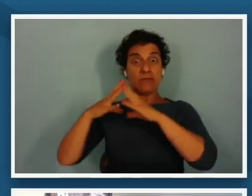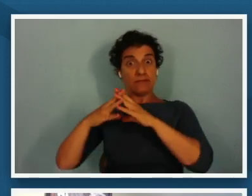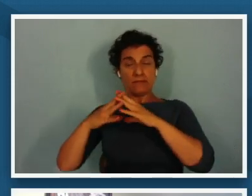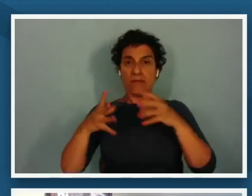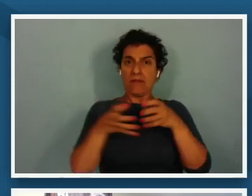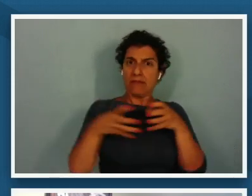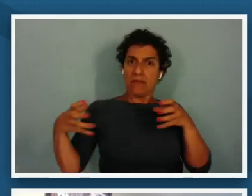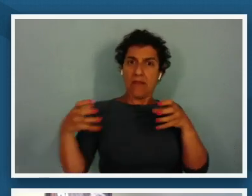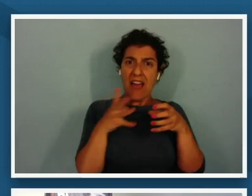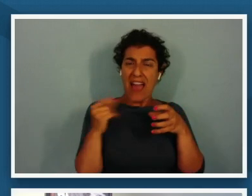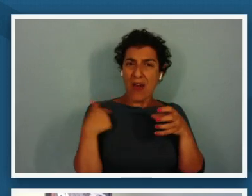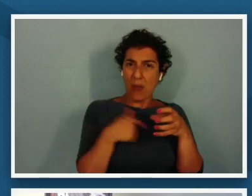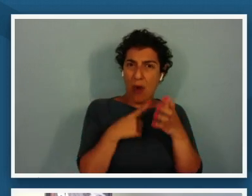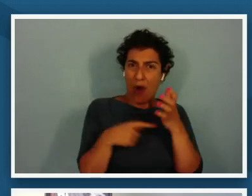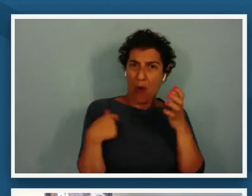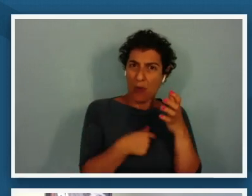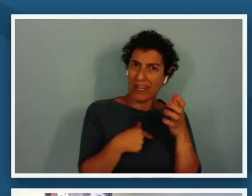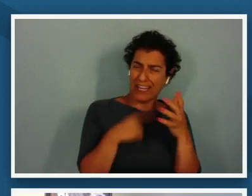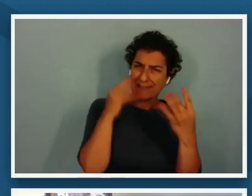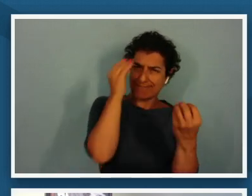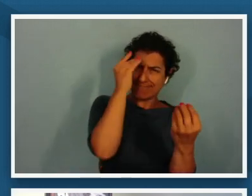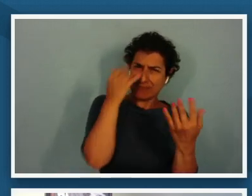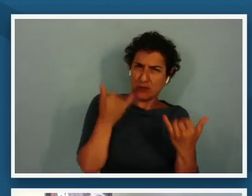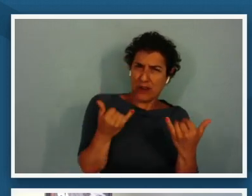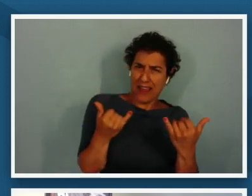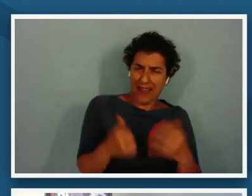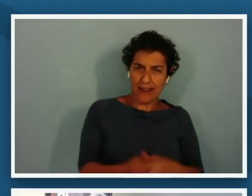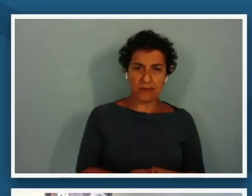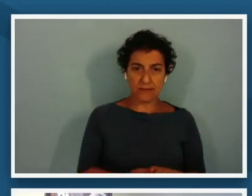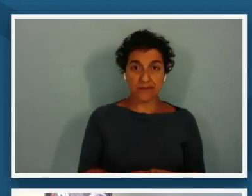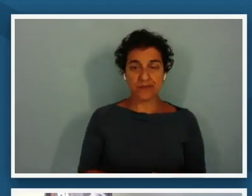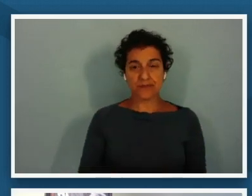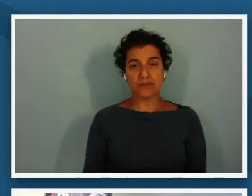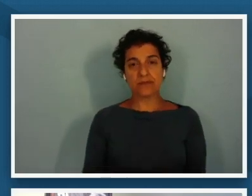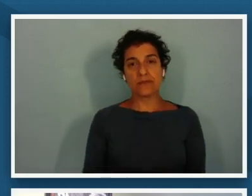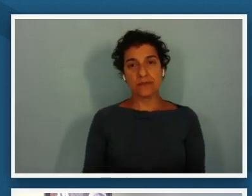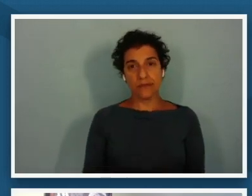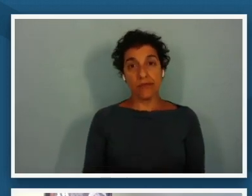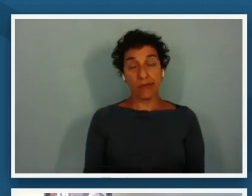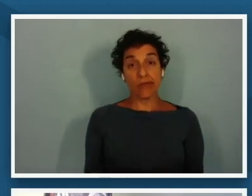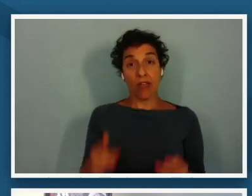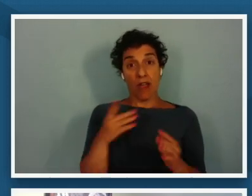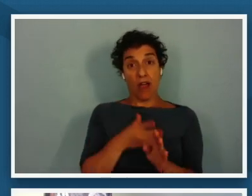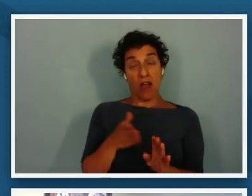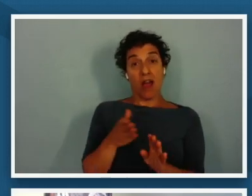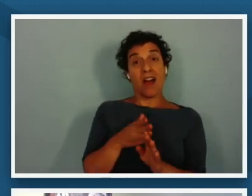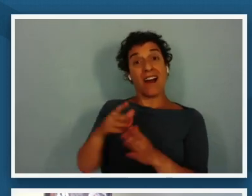so before we start moving into um the